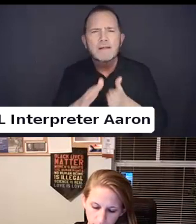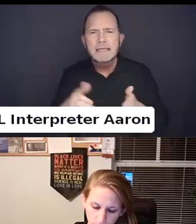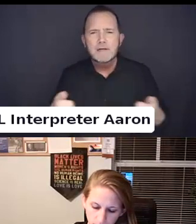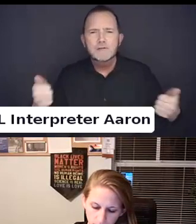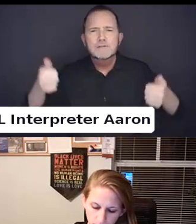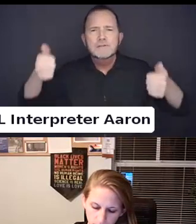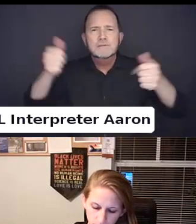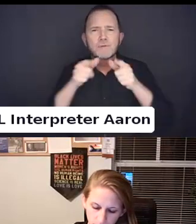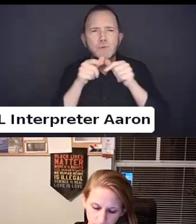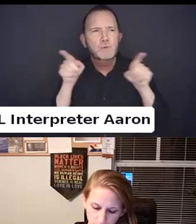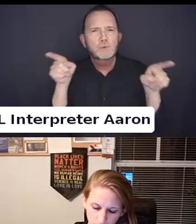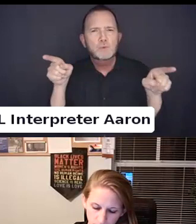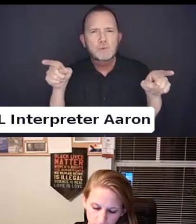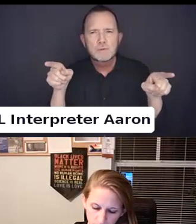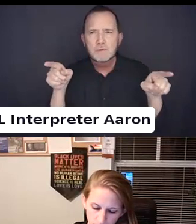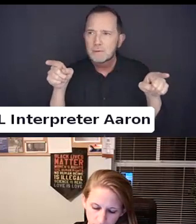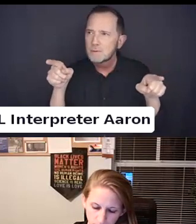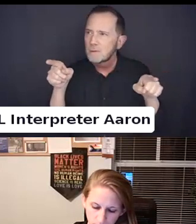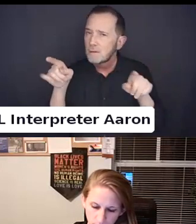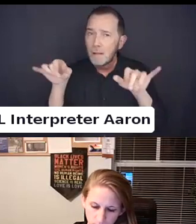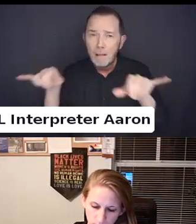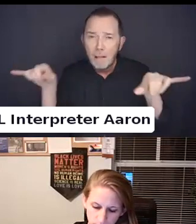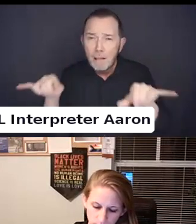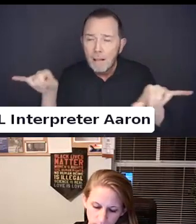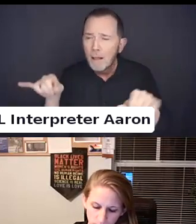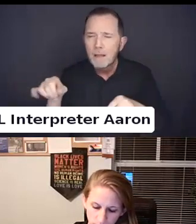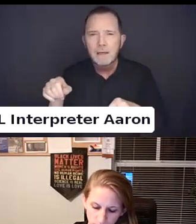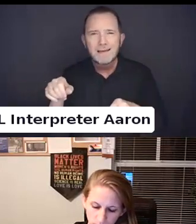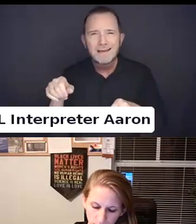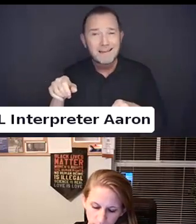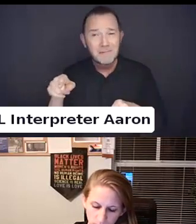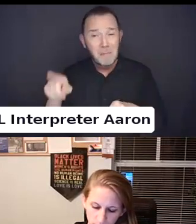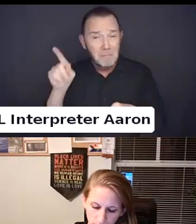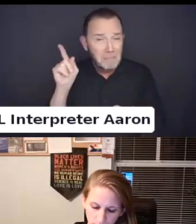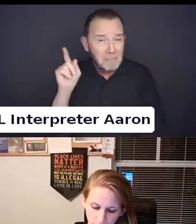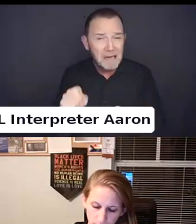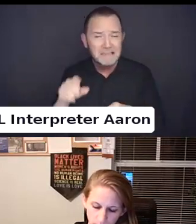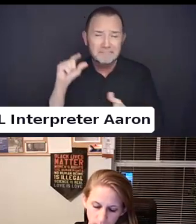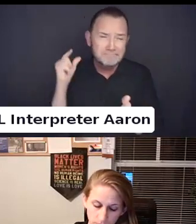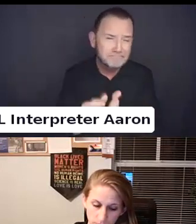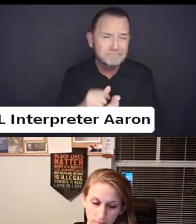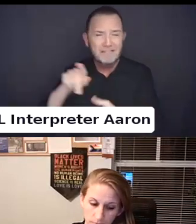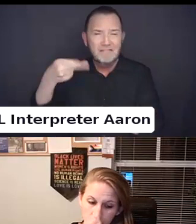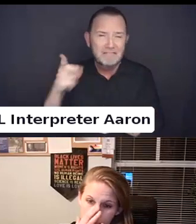Are we amplifying the voices? People should not have to have 10 million degrees behind their name to be able to come in.